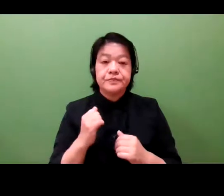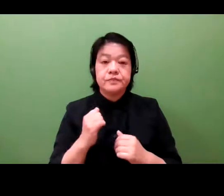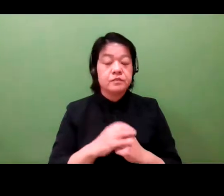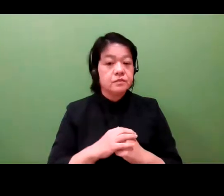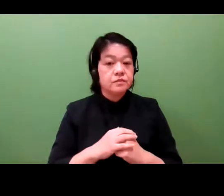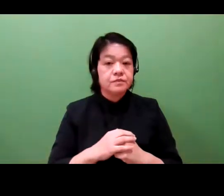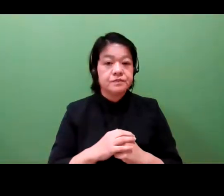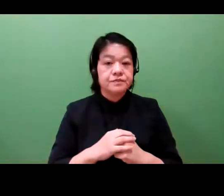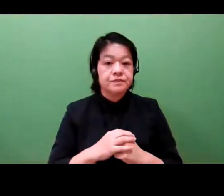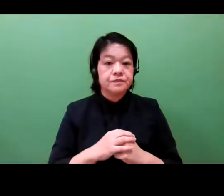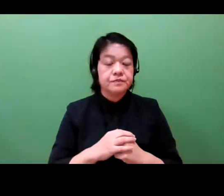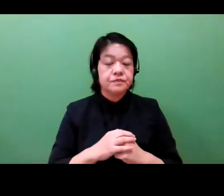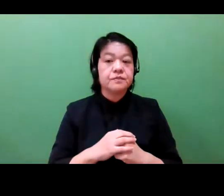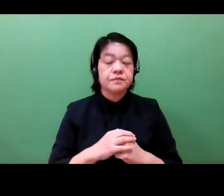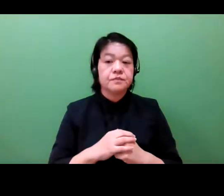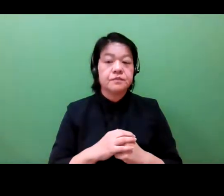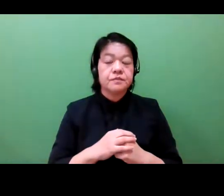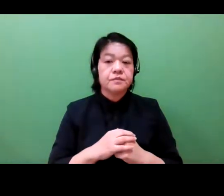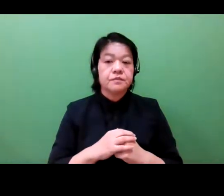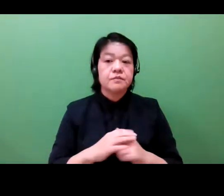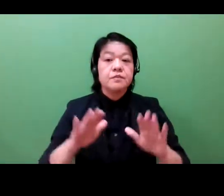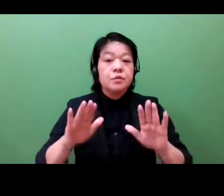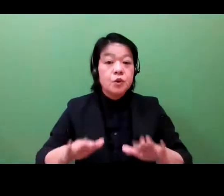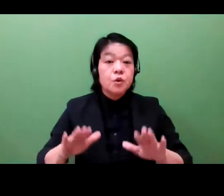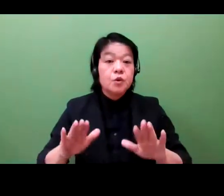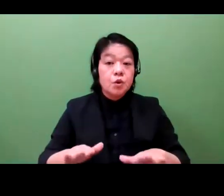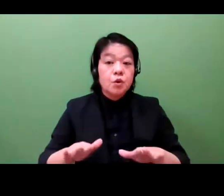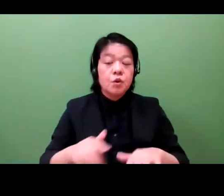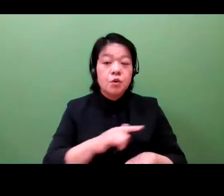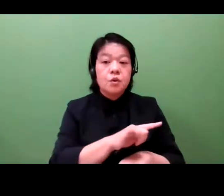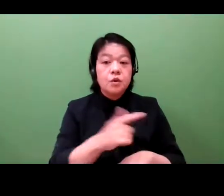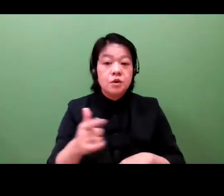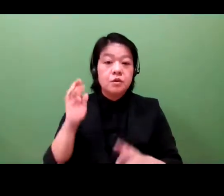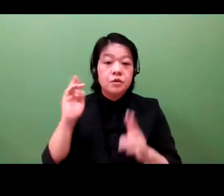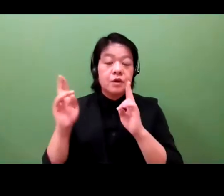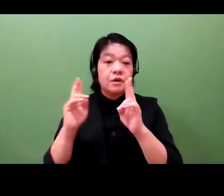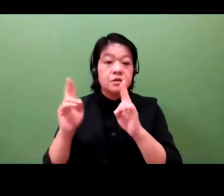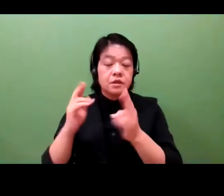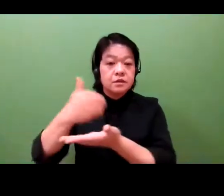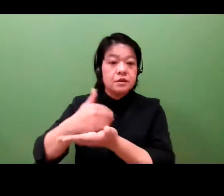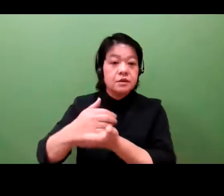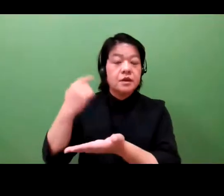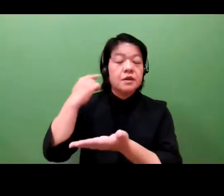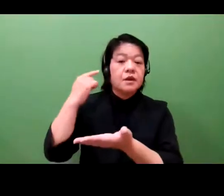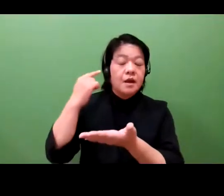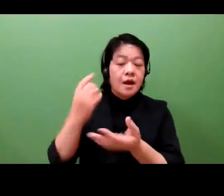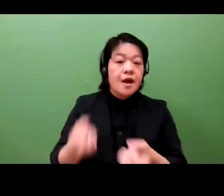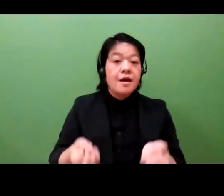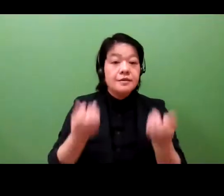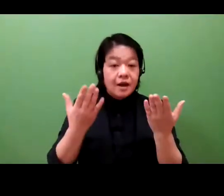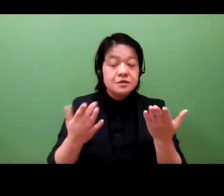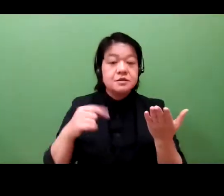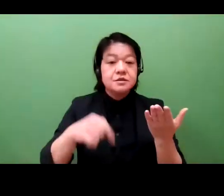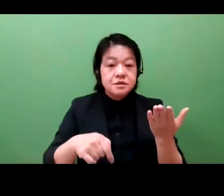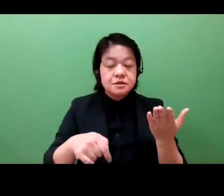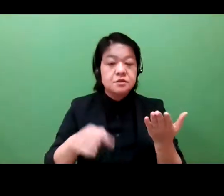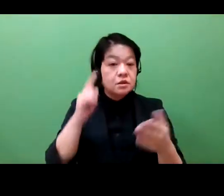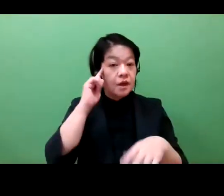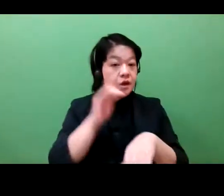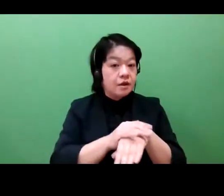to build out this new health care ecosystem. I'm hoping that our roundtable this morning